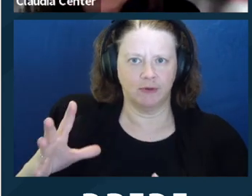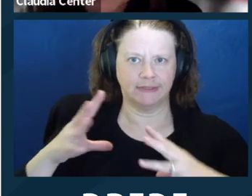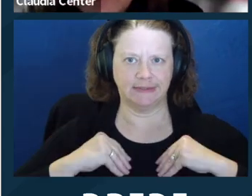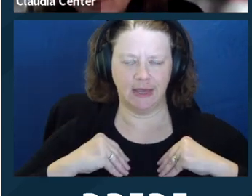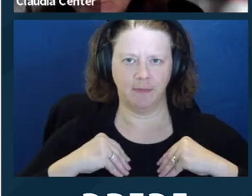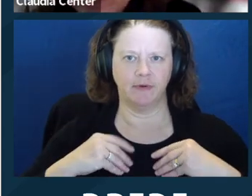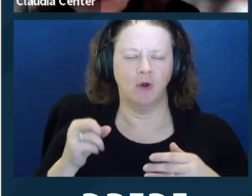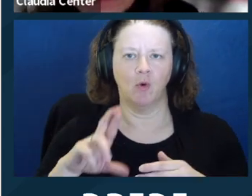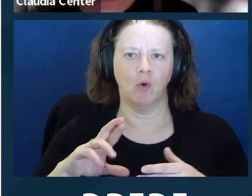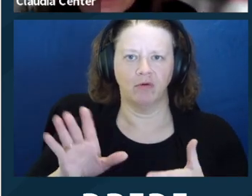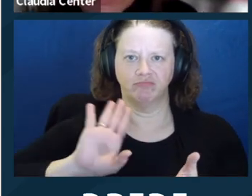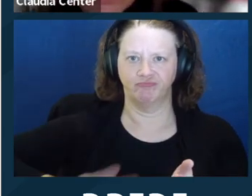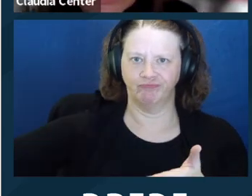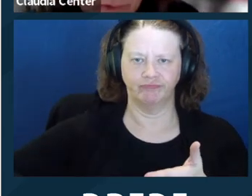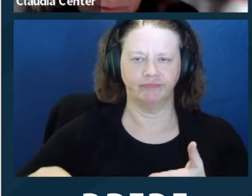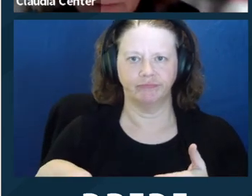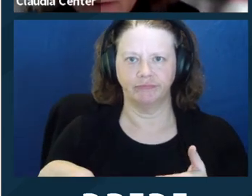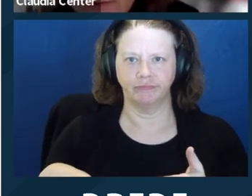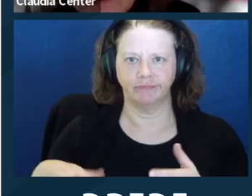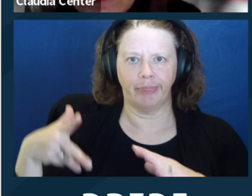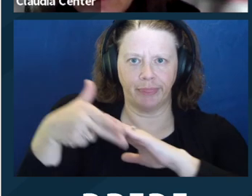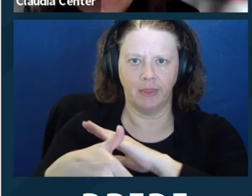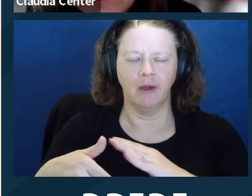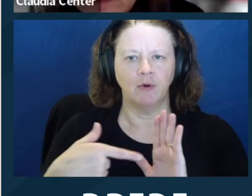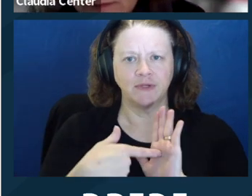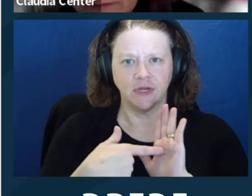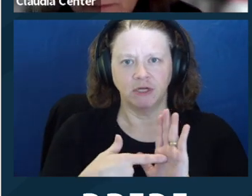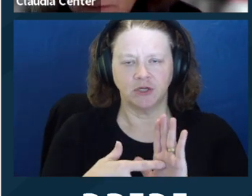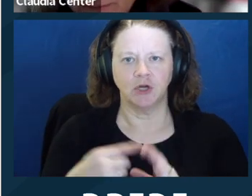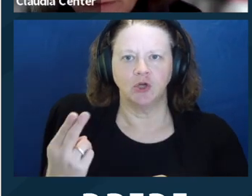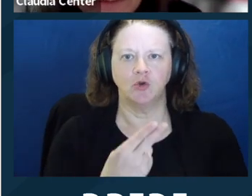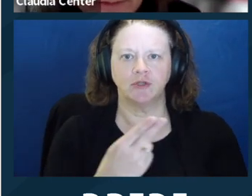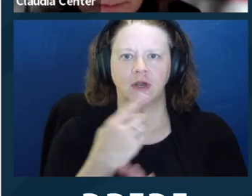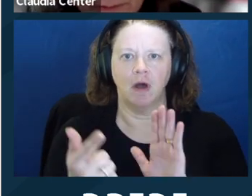on the basis of protected characteristic. And that includes physical or mental disability.